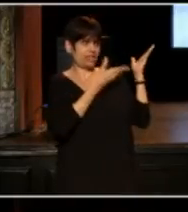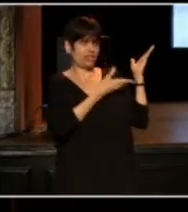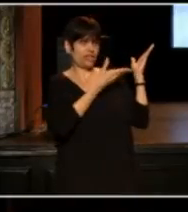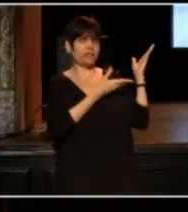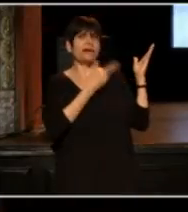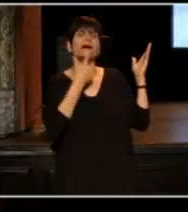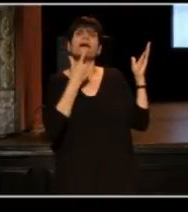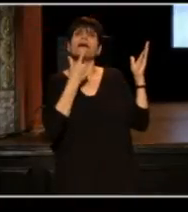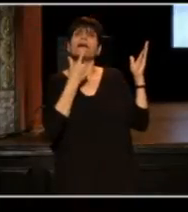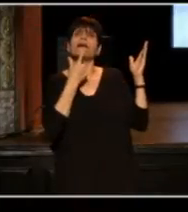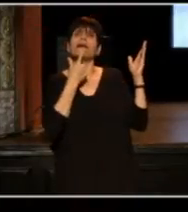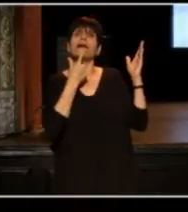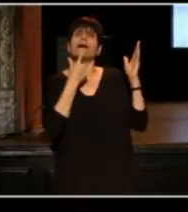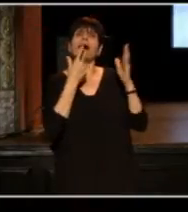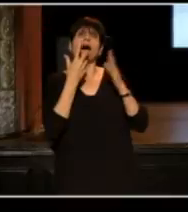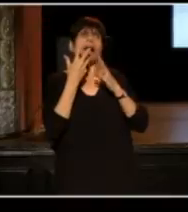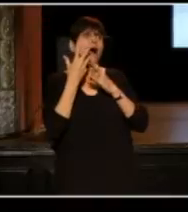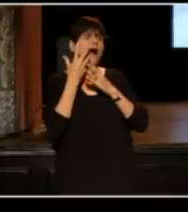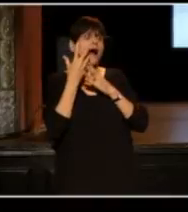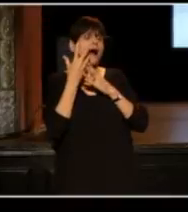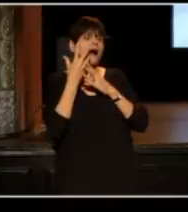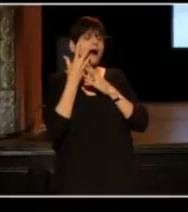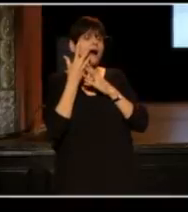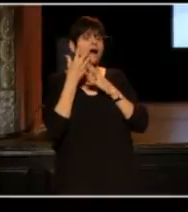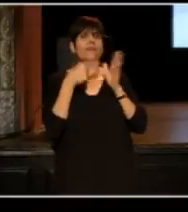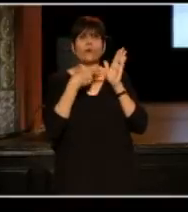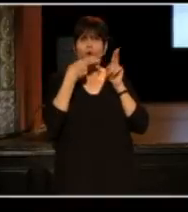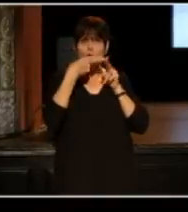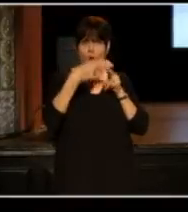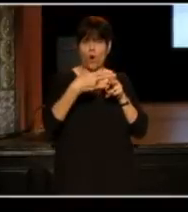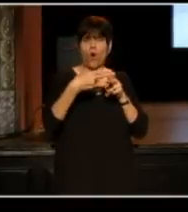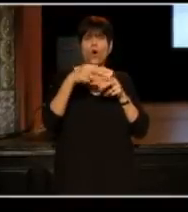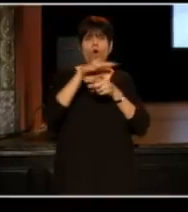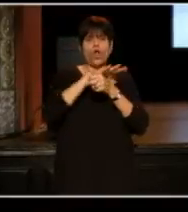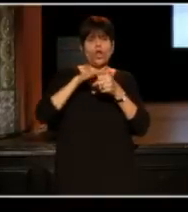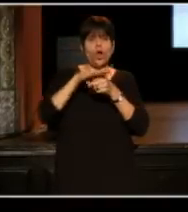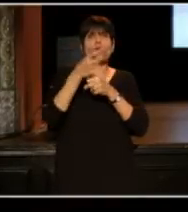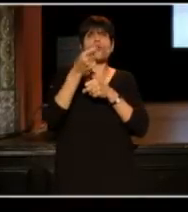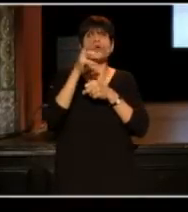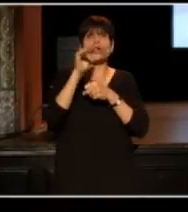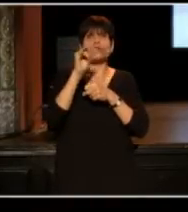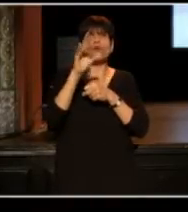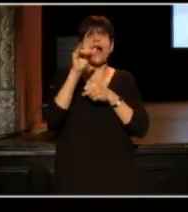This is a shot outside the home. This is what I like to call, local, grassroots economic activity.